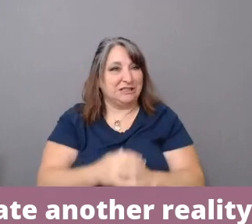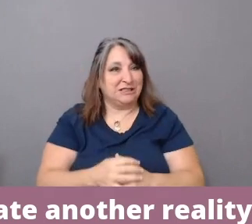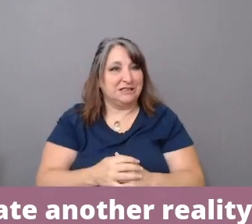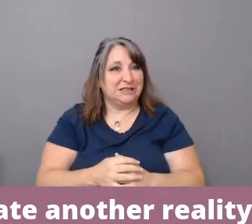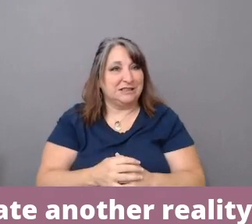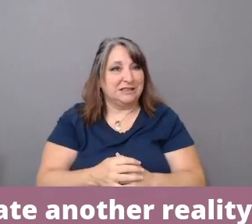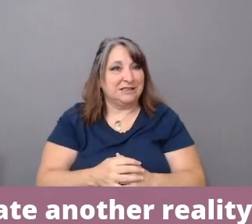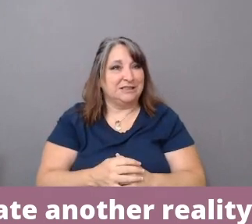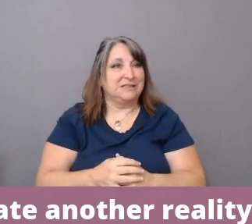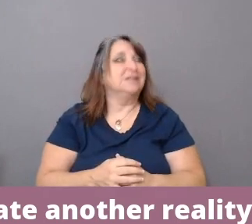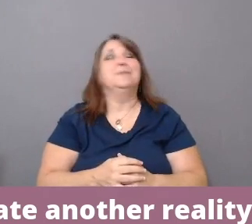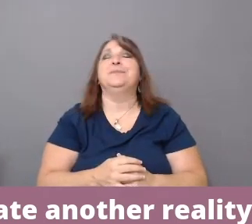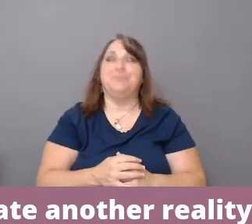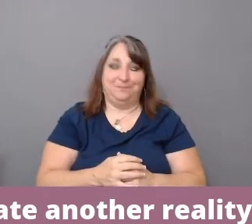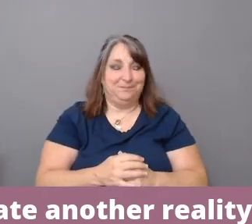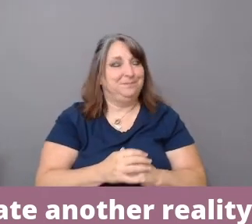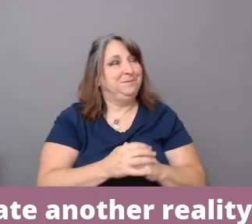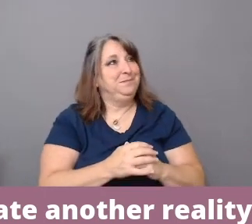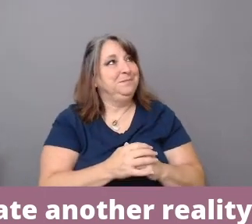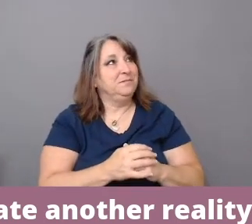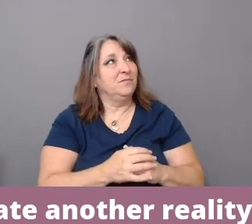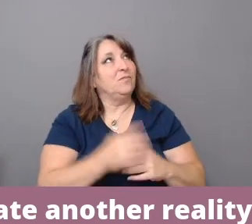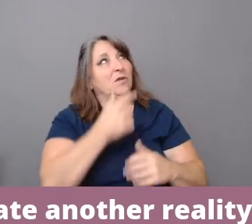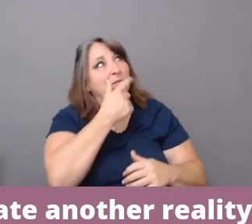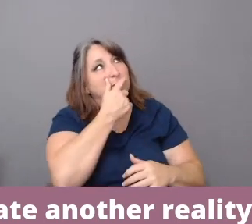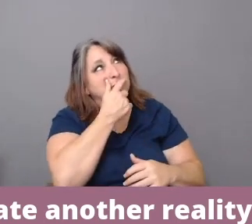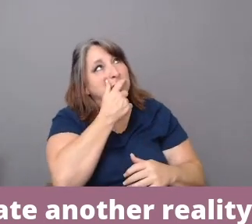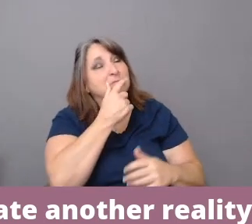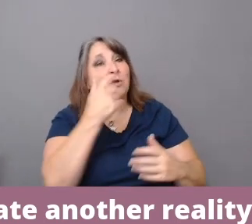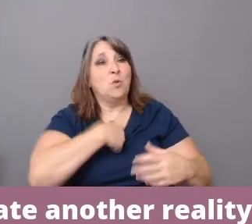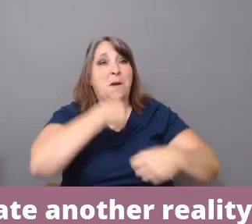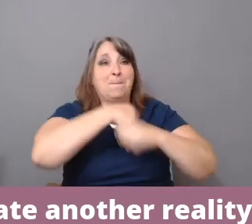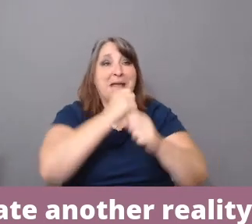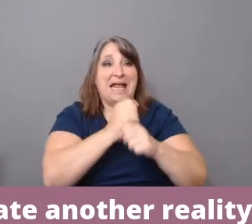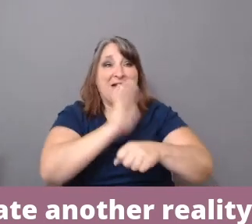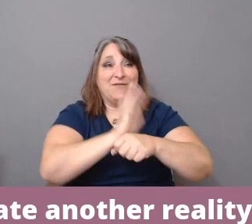Well, we're making films about the real.